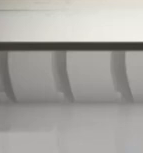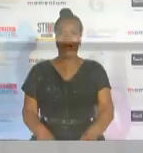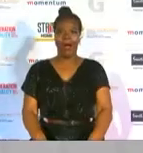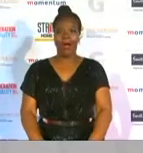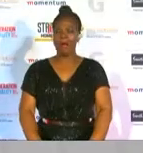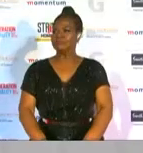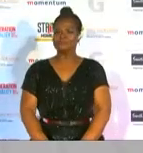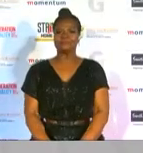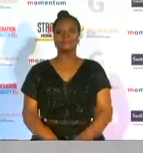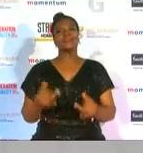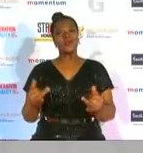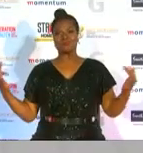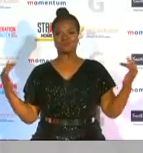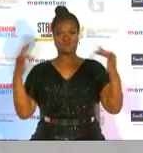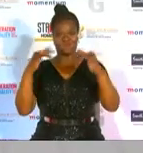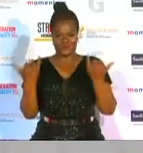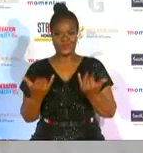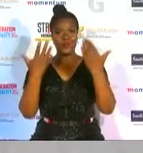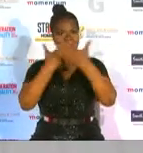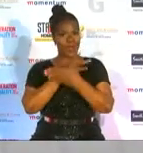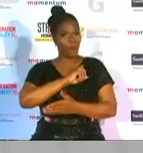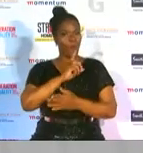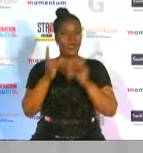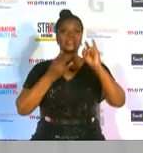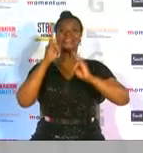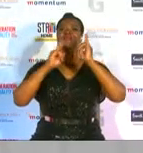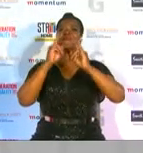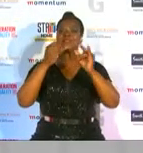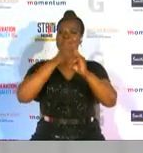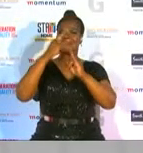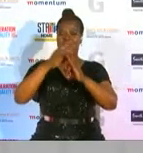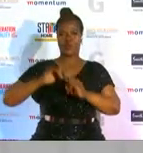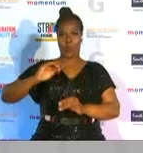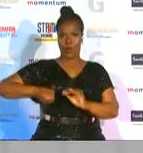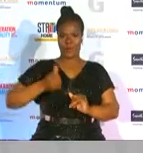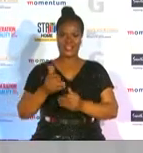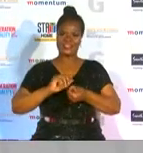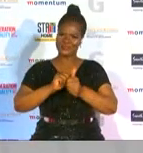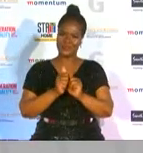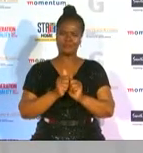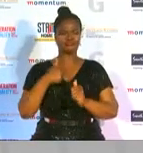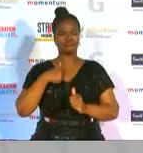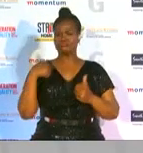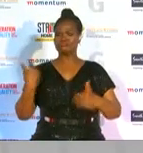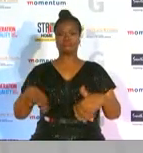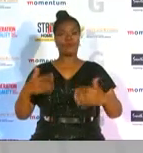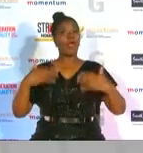we have gathered here tonight to celebrate the phenomenal success by women in sports i am thrilled that we have not allowed